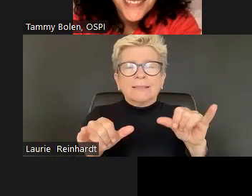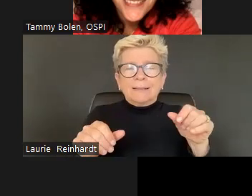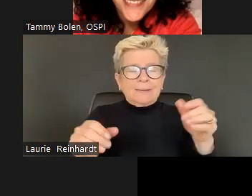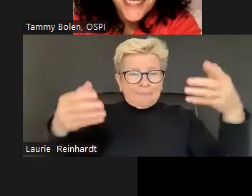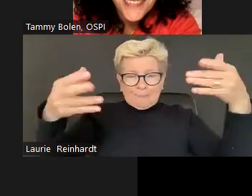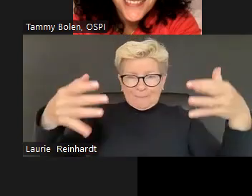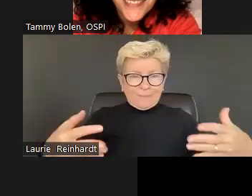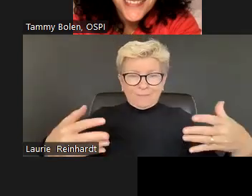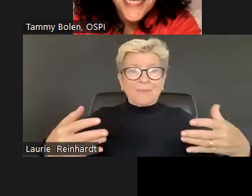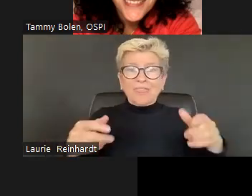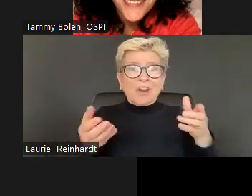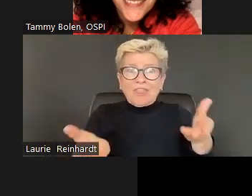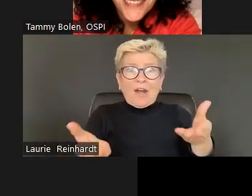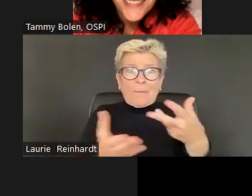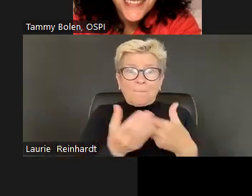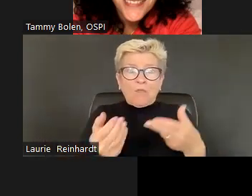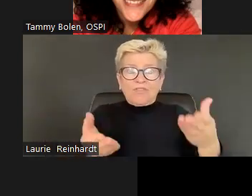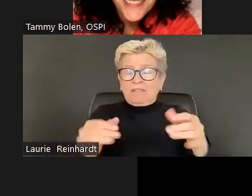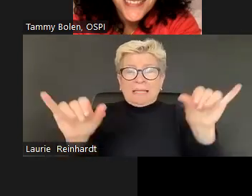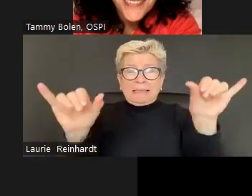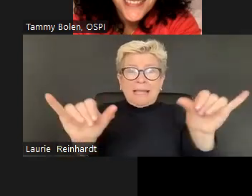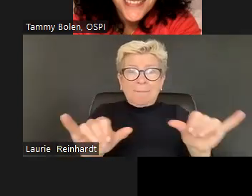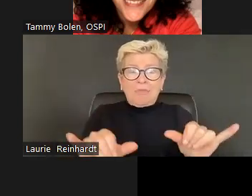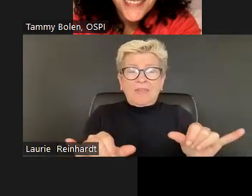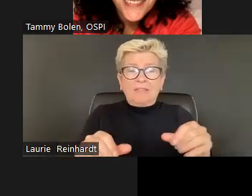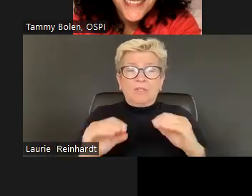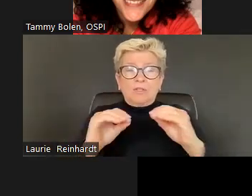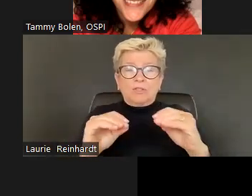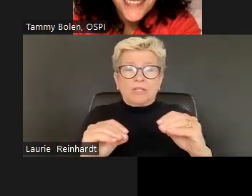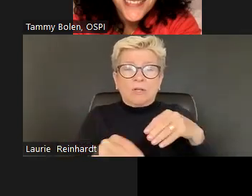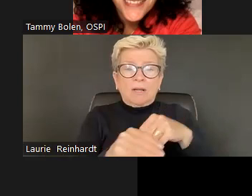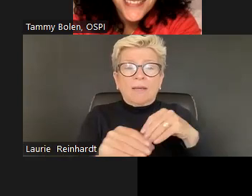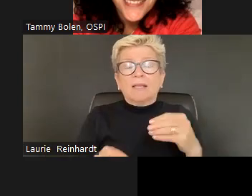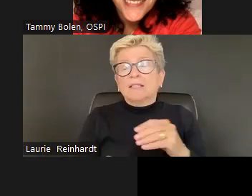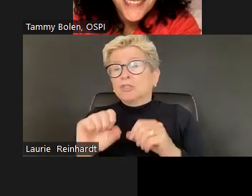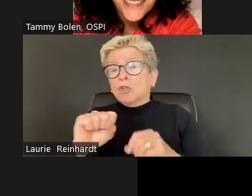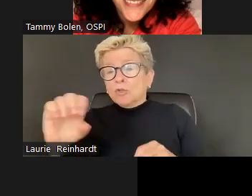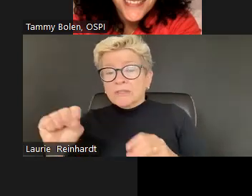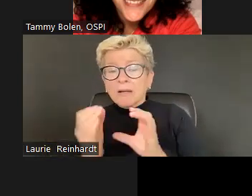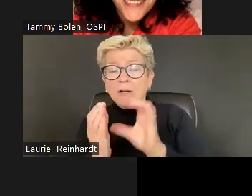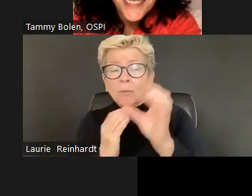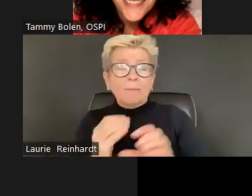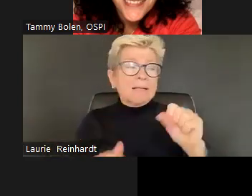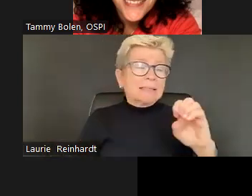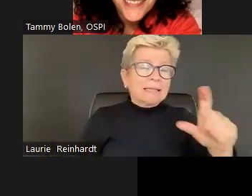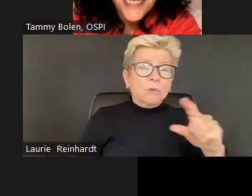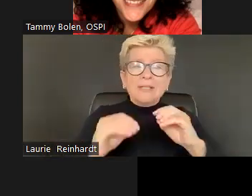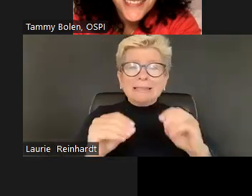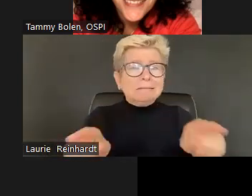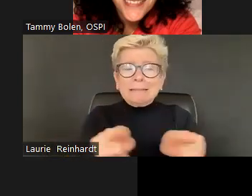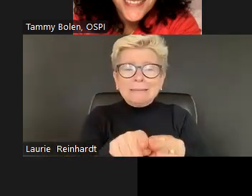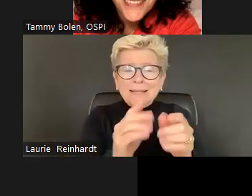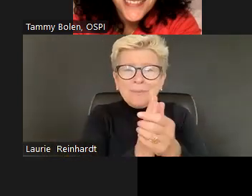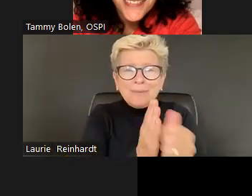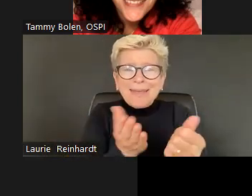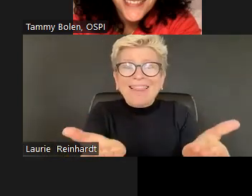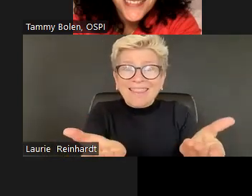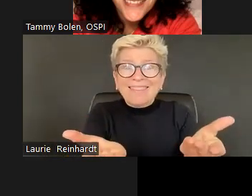You look into academic social studies standard and you look at a social emotional curriculum or even the Washington state SCL standards.